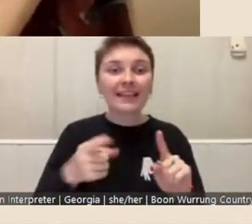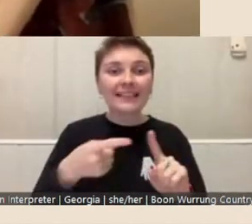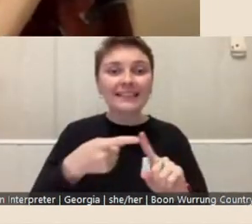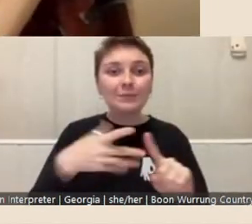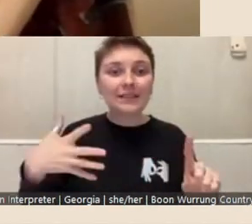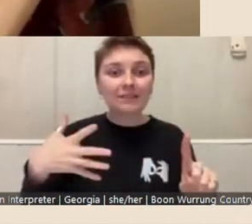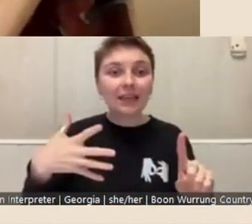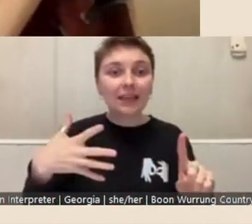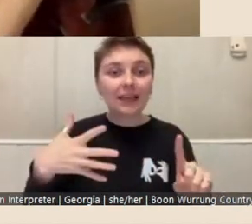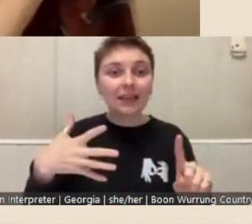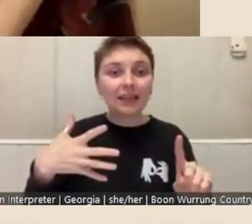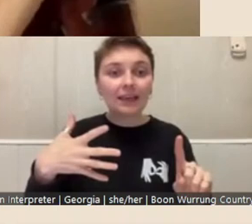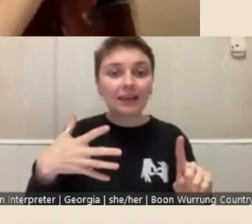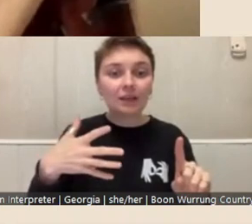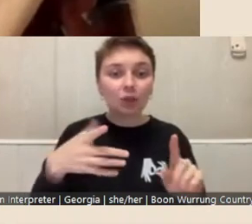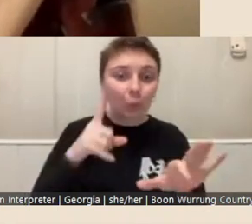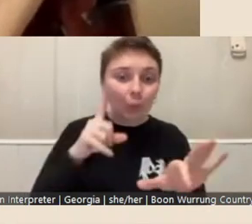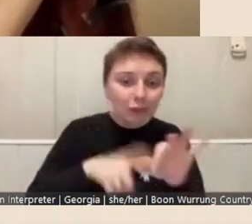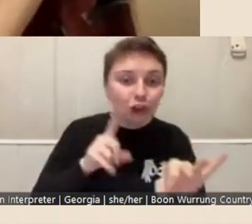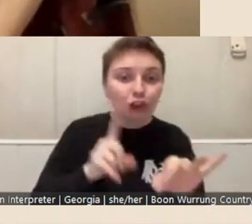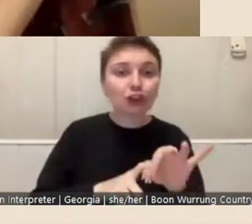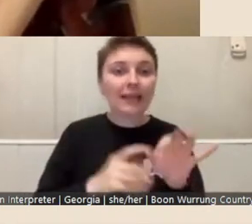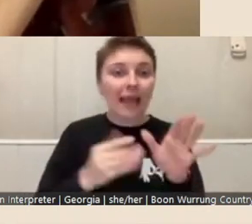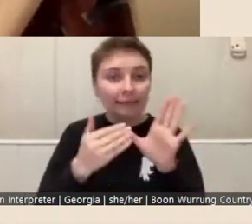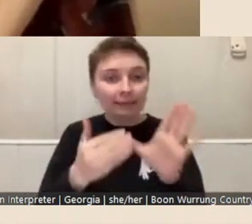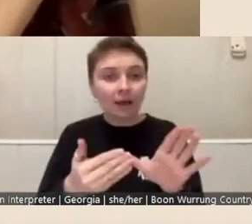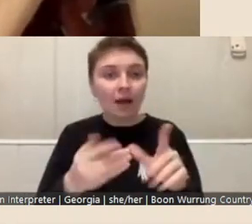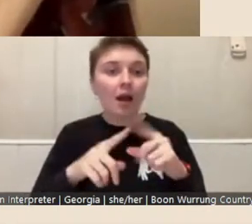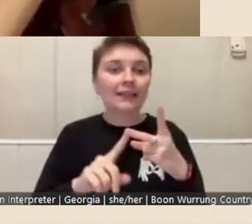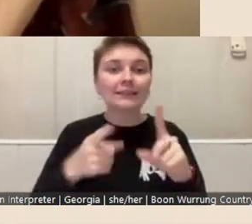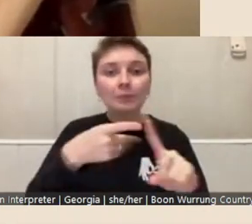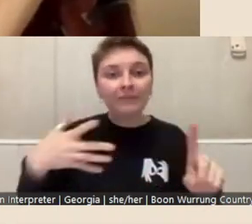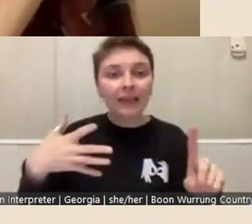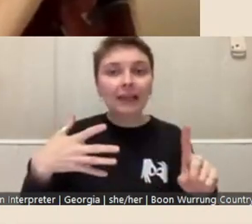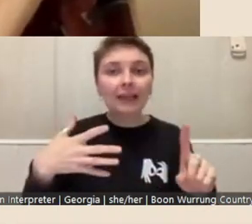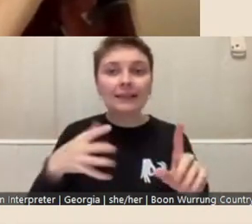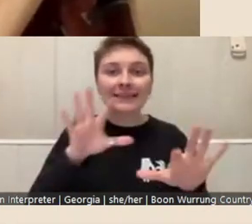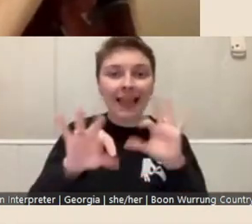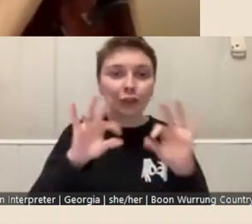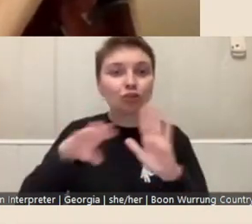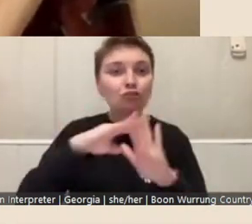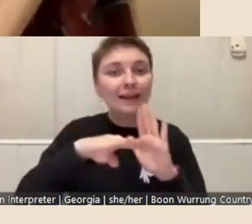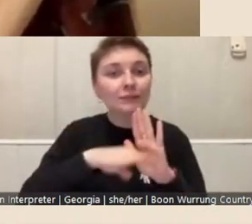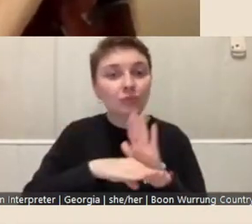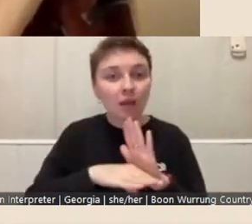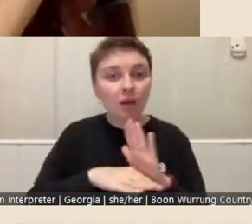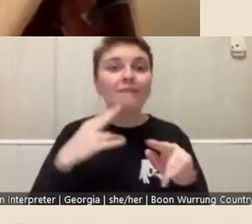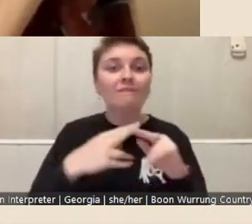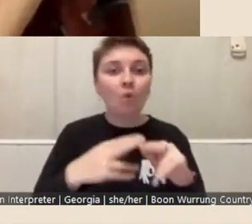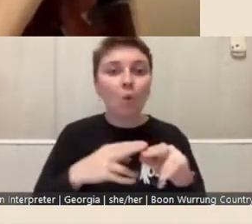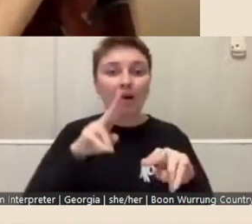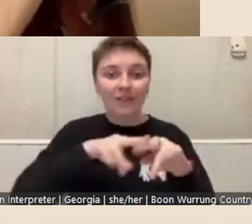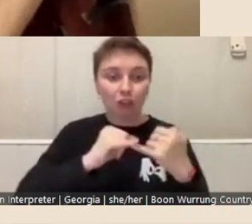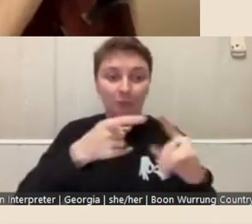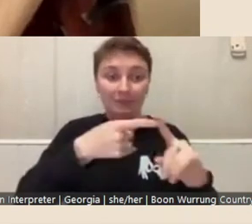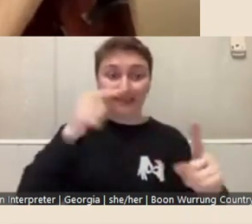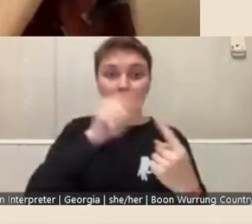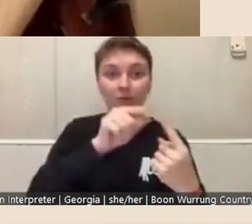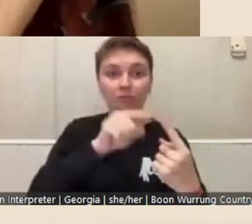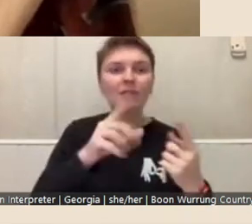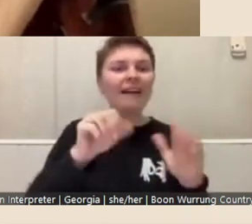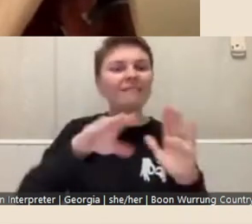questions, and specific selection criteria for that fellowship. There are guidelines around,